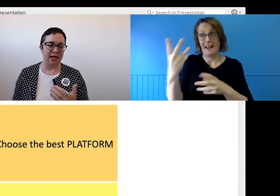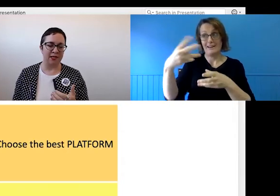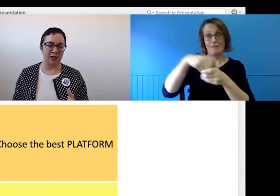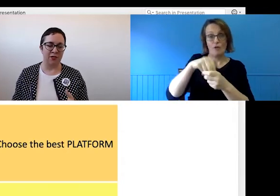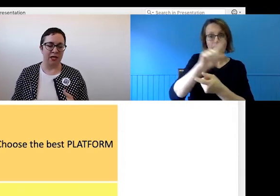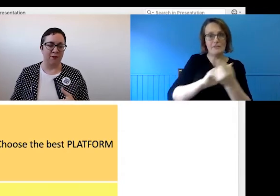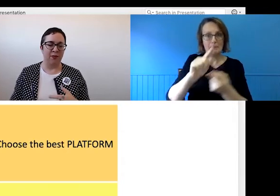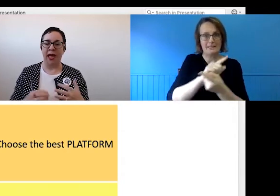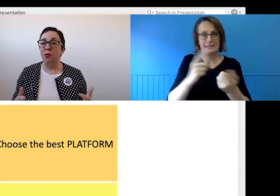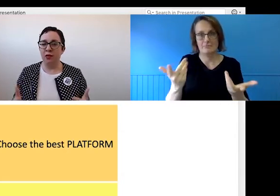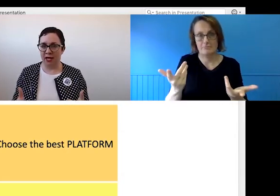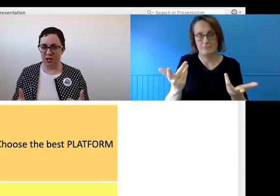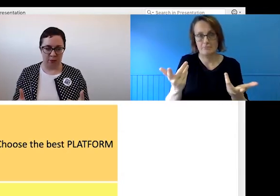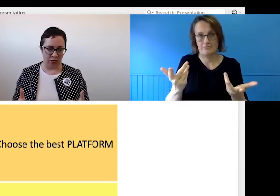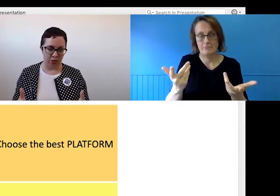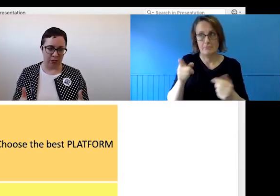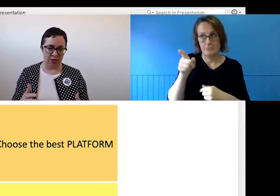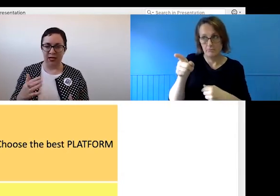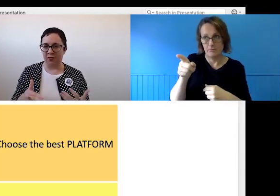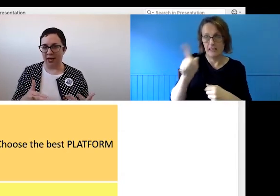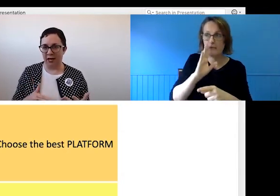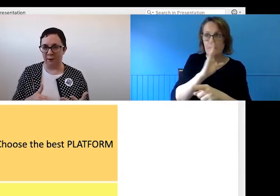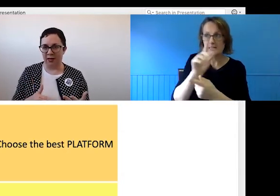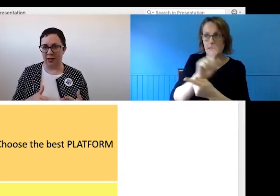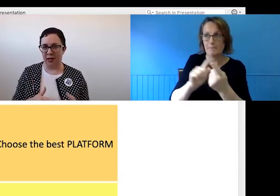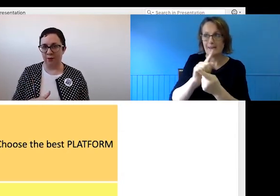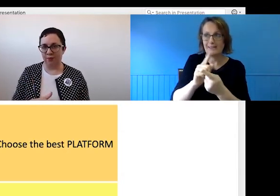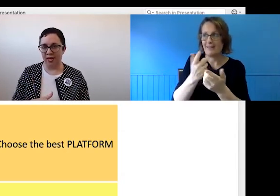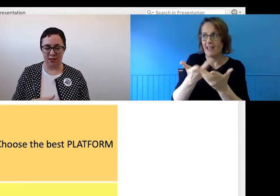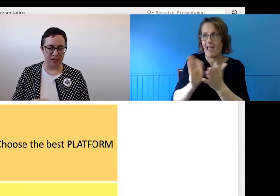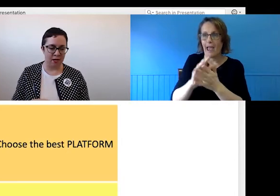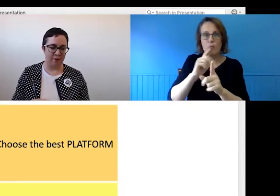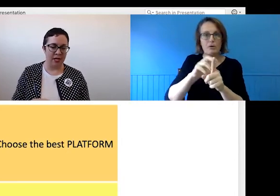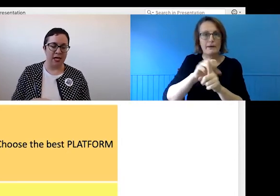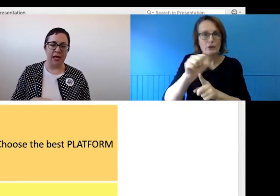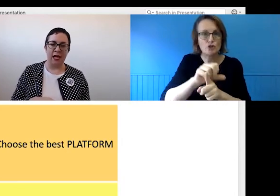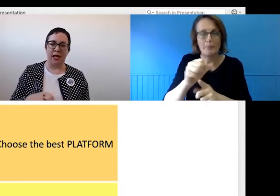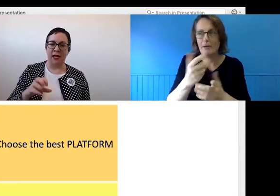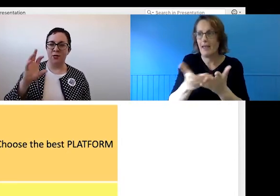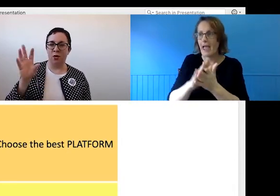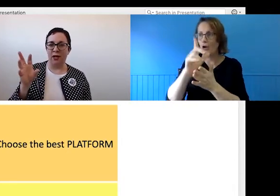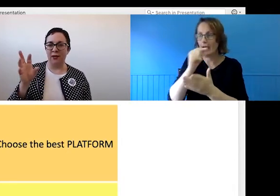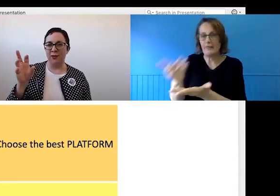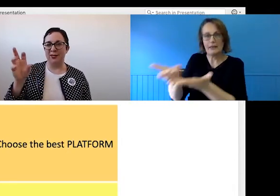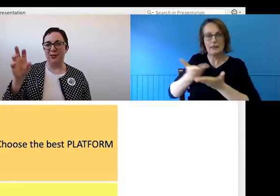So, ask ourselves, "How will they catch up or contribute if they can't be there at the time?" It's all and good to